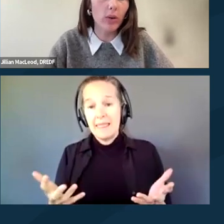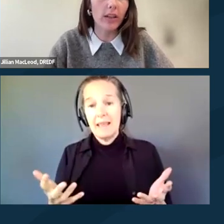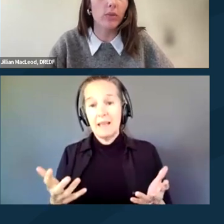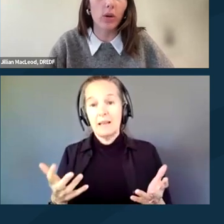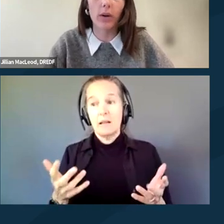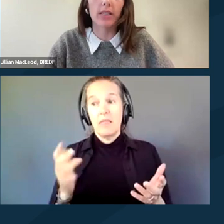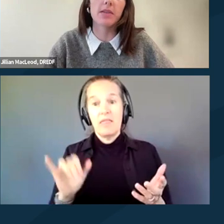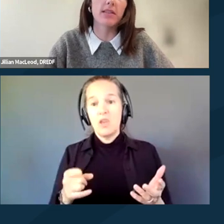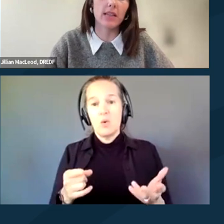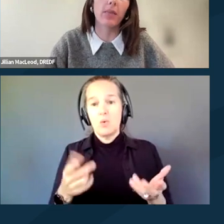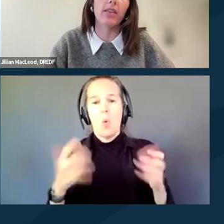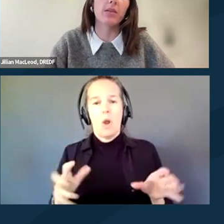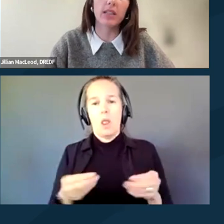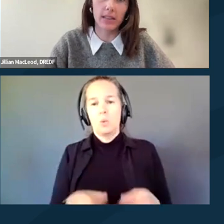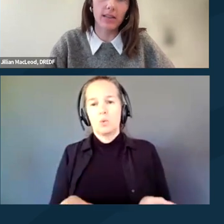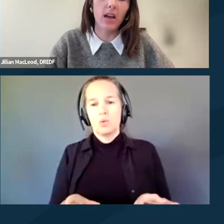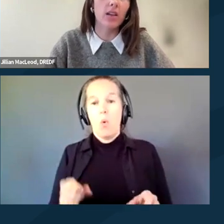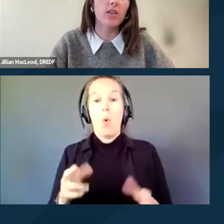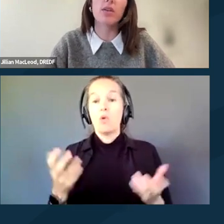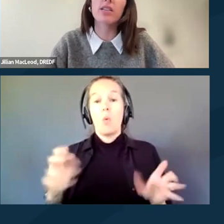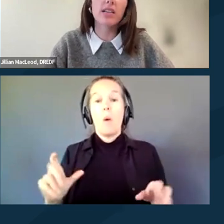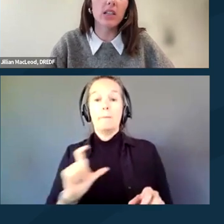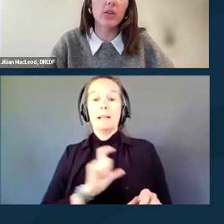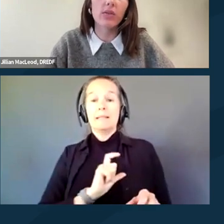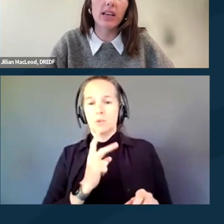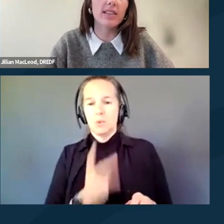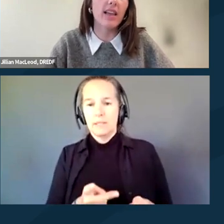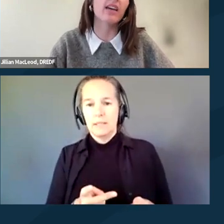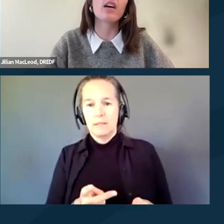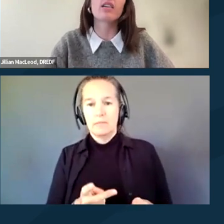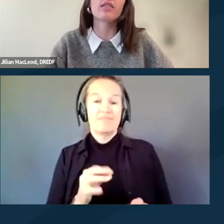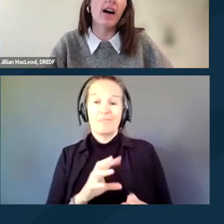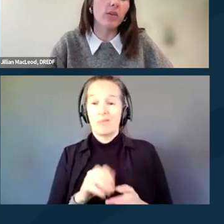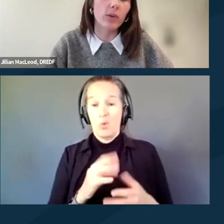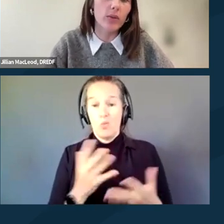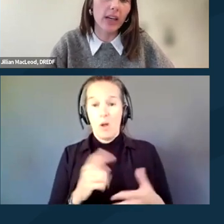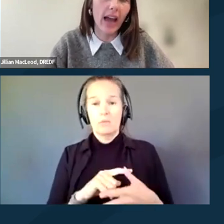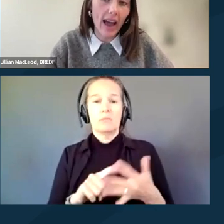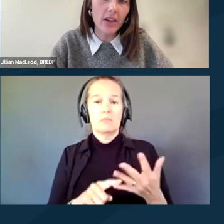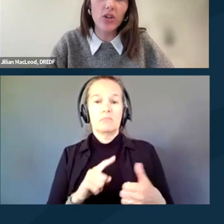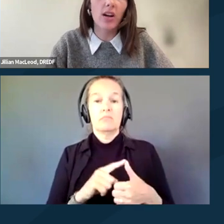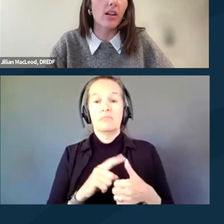or that you don't want to be seen by the police. So this can include things like valuables or cash,